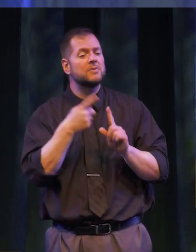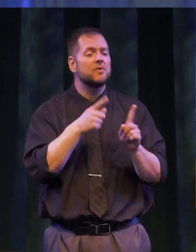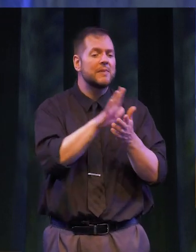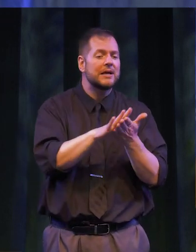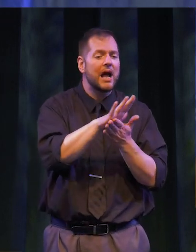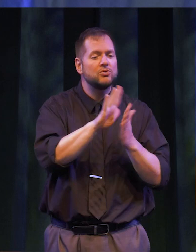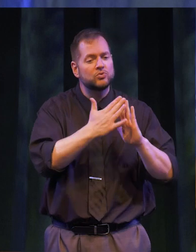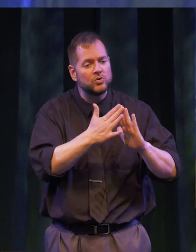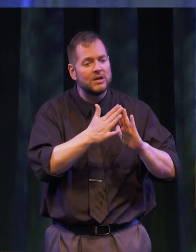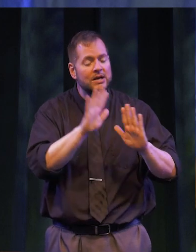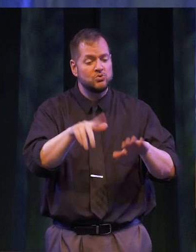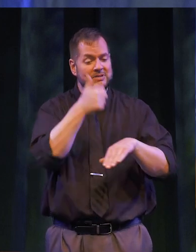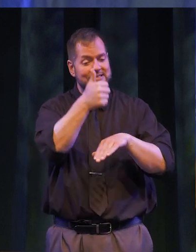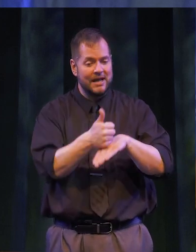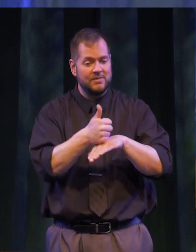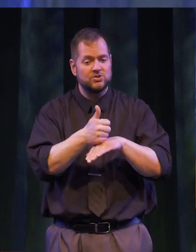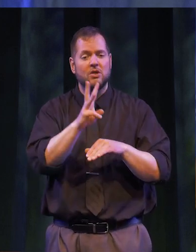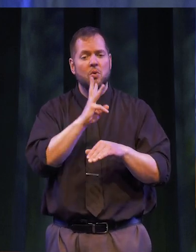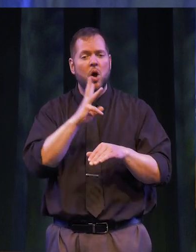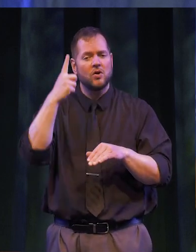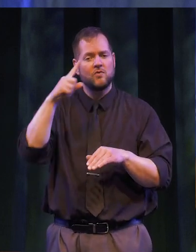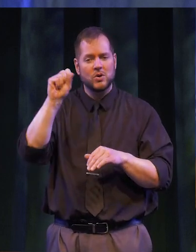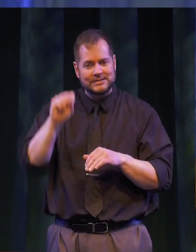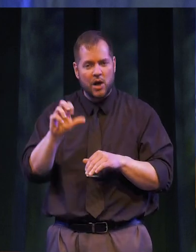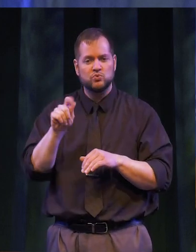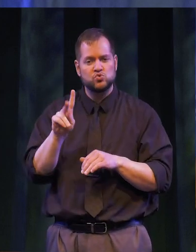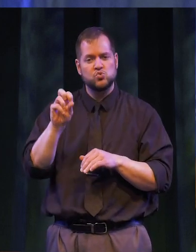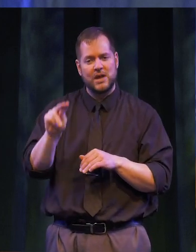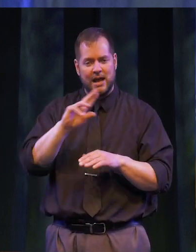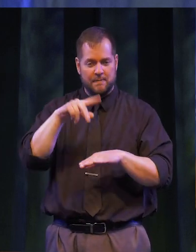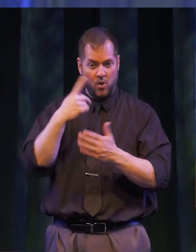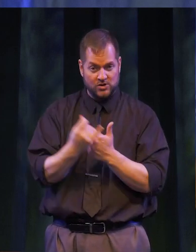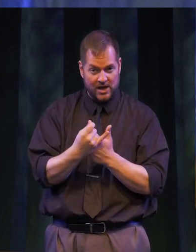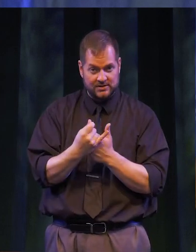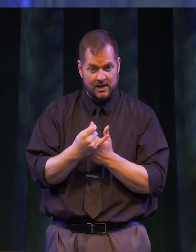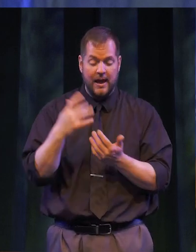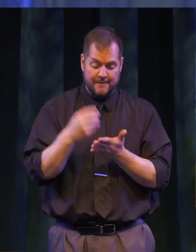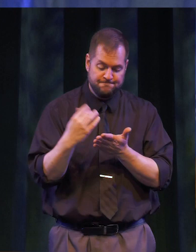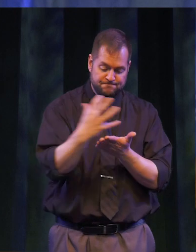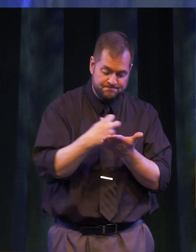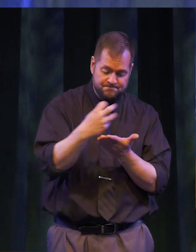community to establish the Water for South Sudan project--- and --- raised money to return